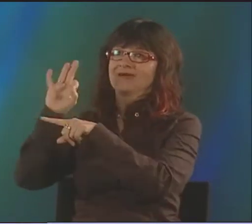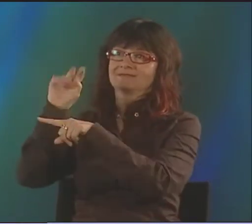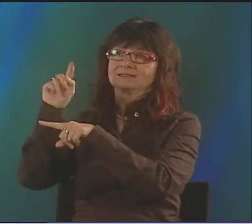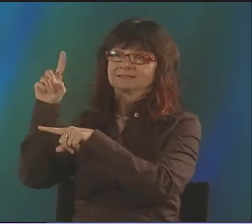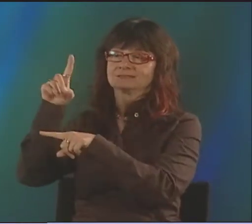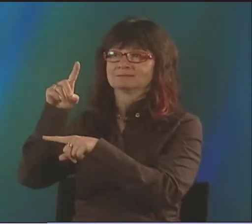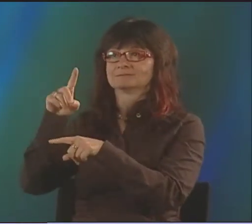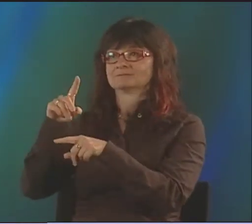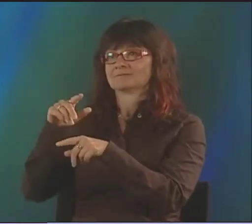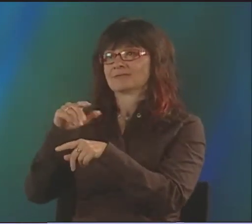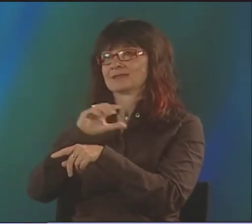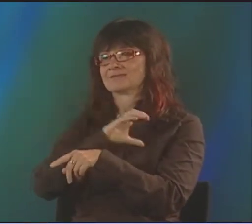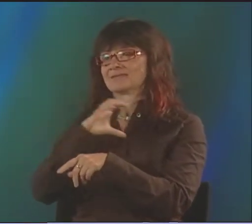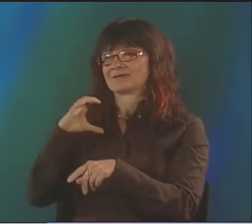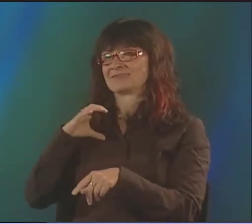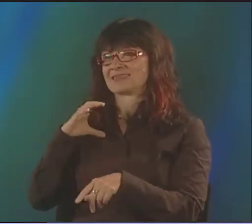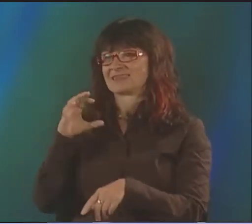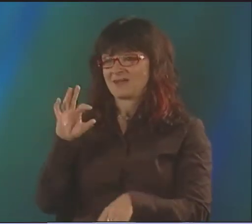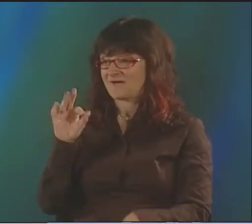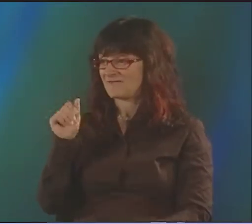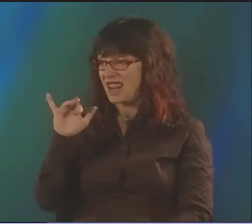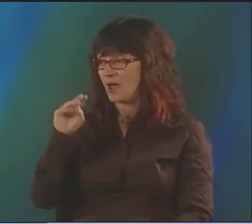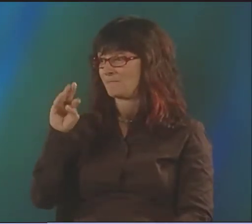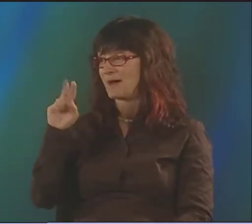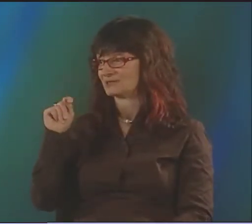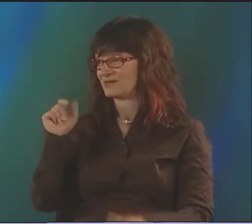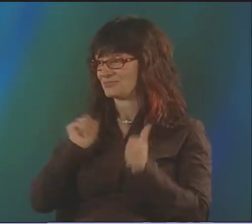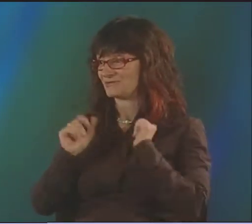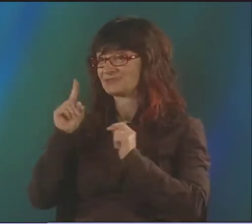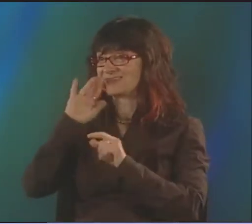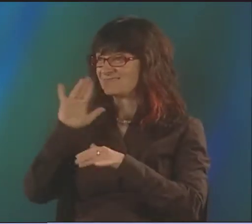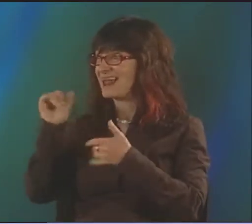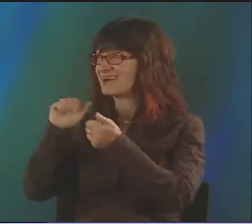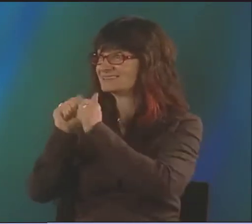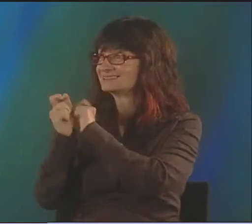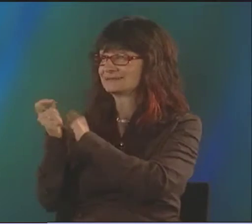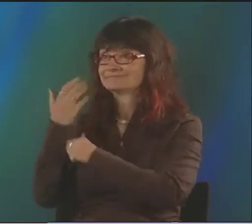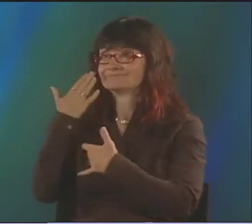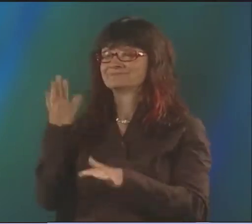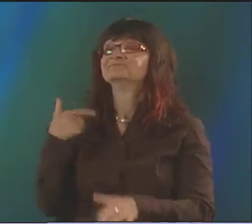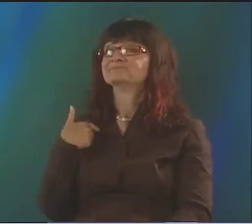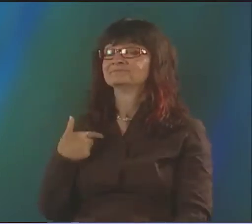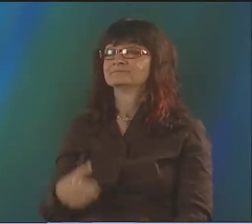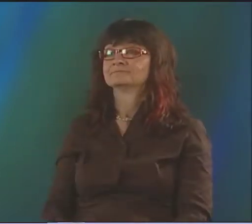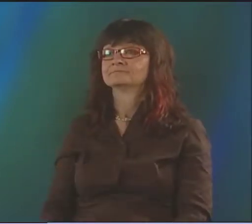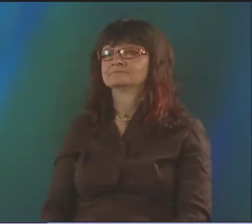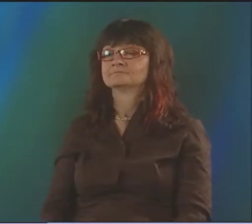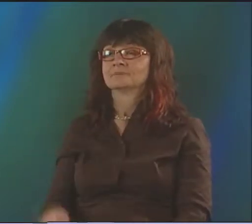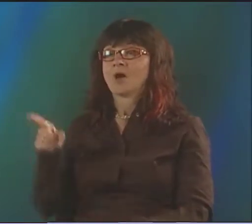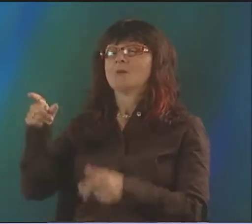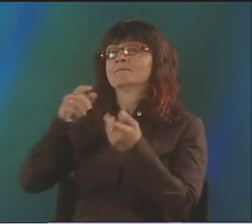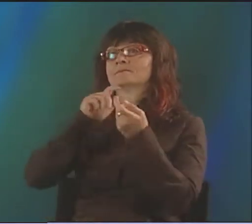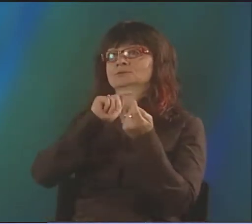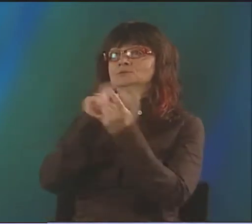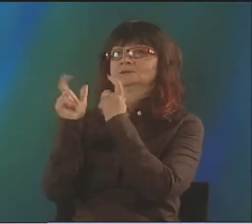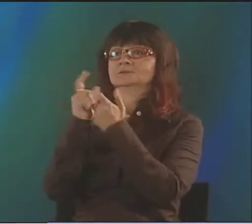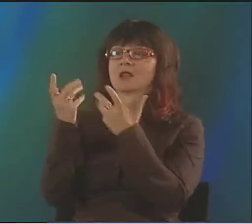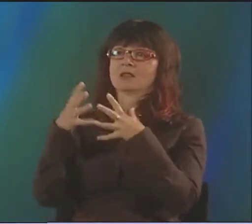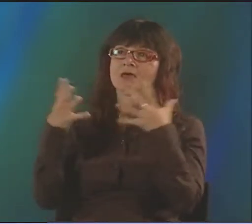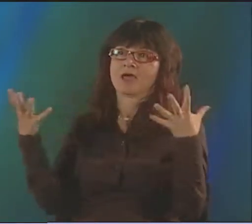FROM SCRIPTS TO SIGN LANGUAGE. THAT WAS IN CLEVELAND. FAIRMOUNT THEATER FOR THE DEAF. I DON'T KNOW OF IT'S STILL RUNNING OR NOT.